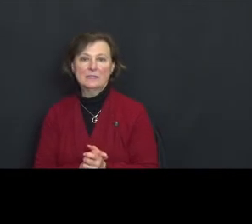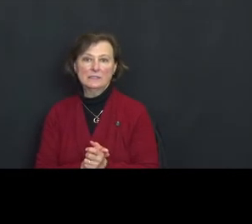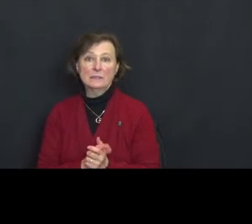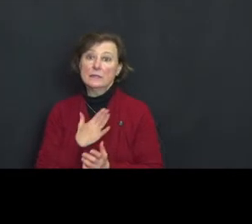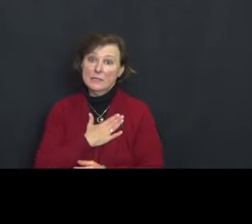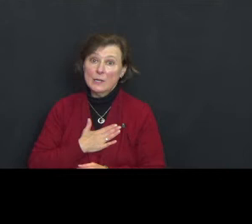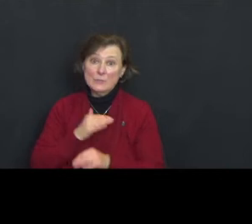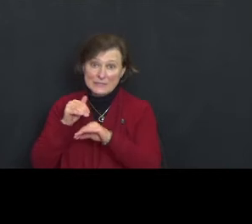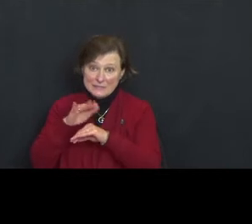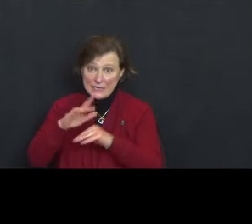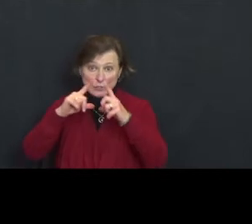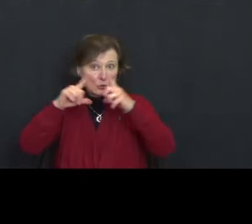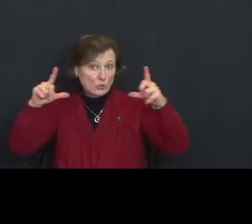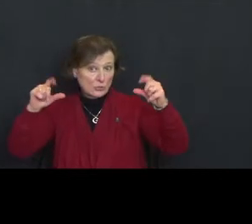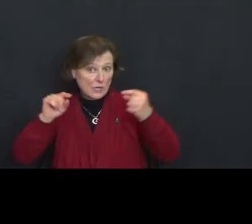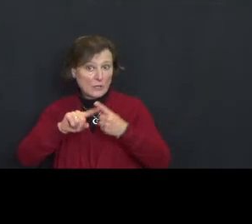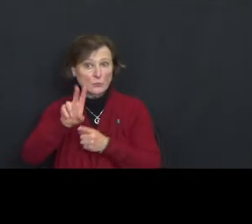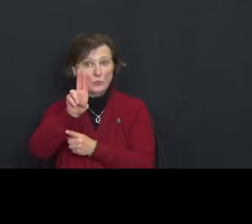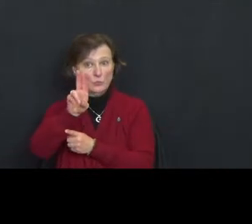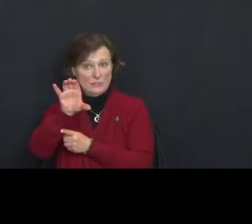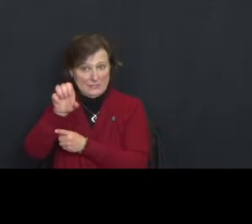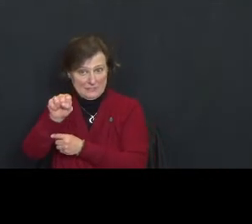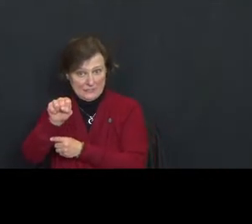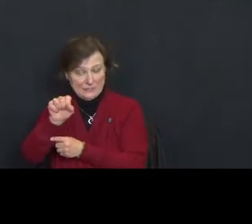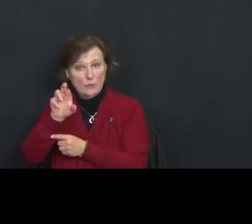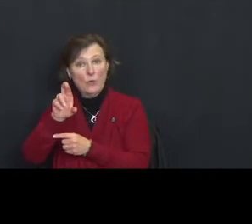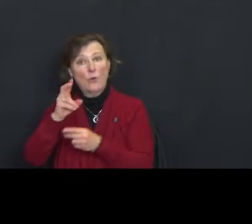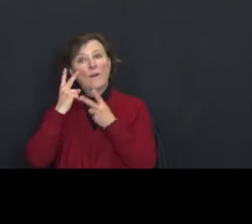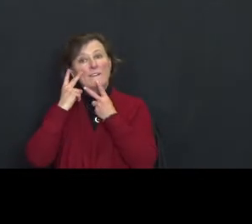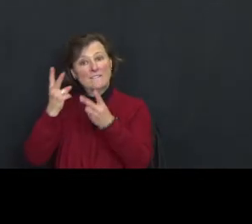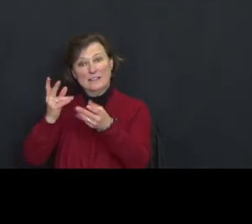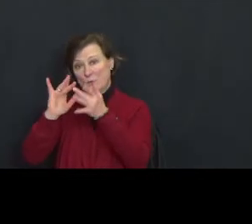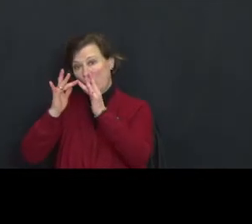Please send your checks to UUCS or visit the website to donate.